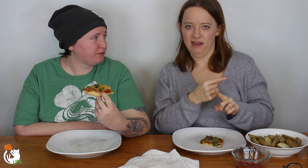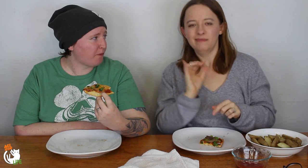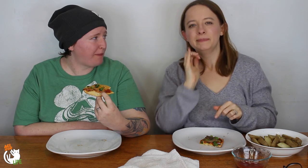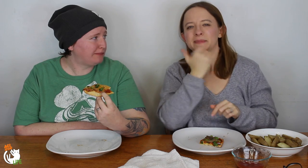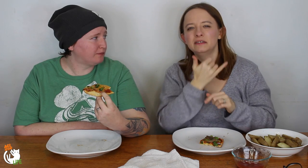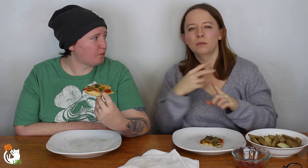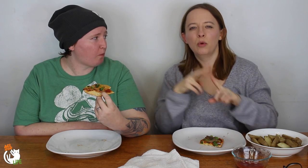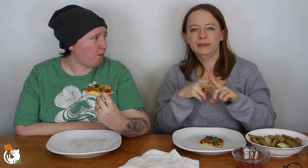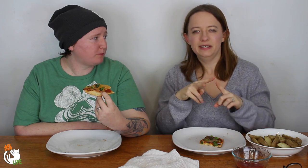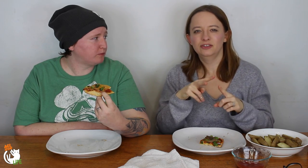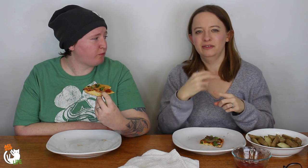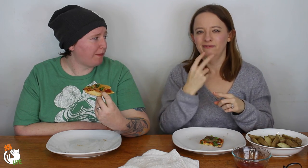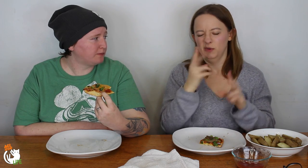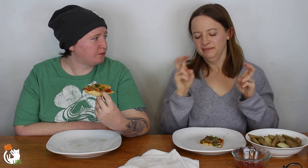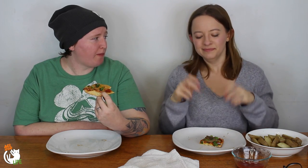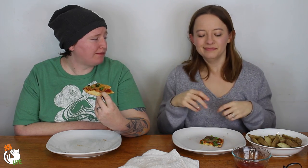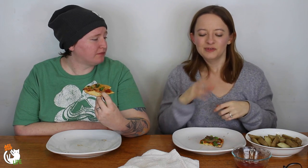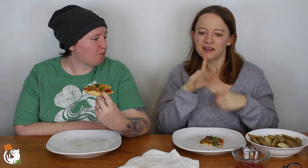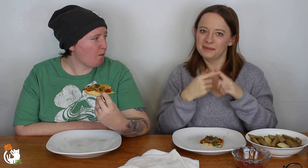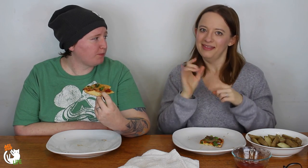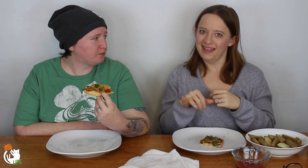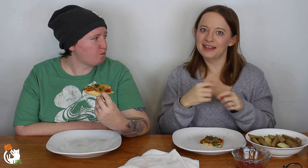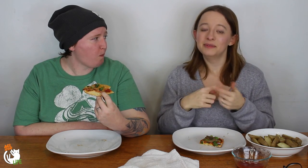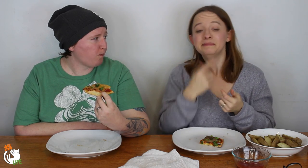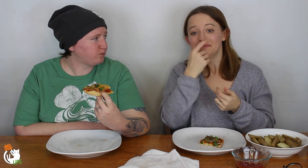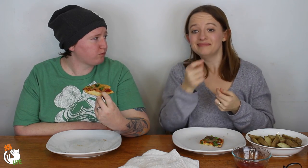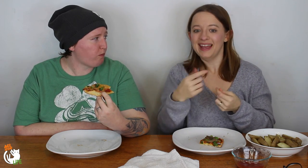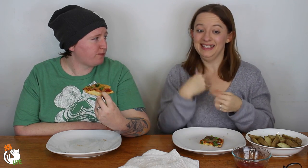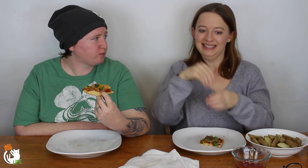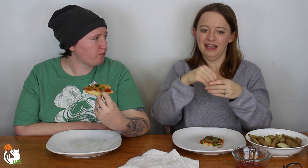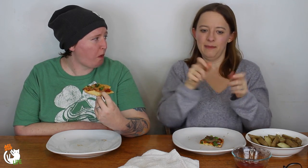Push them out of the way and then speak for them. So it's misappropriation of voice. So they talked about that.